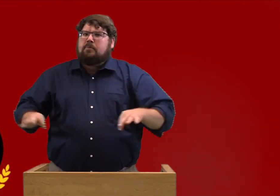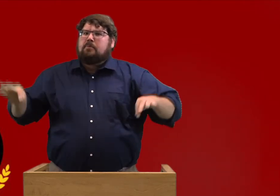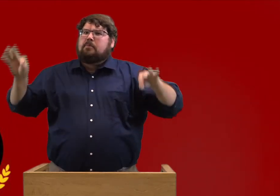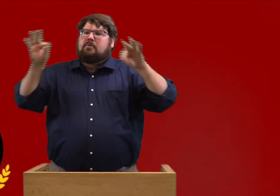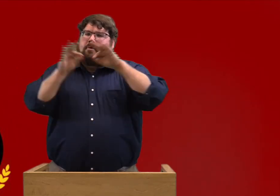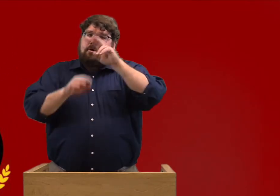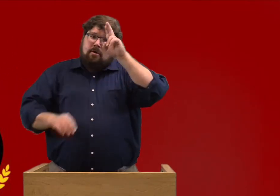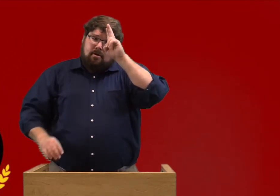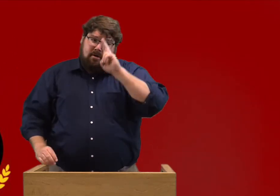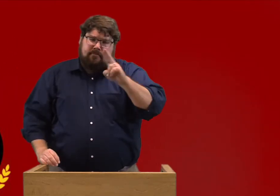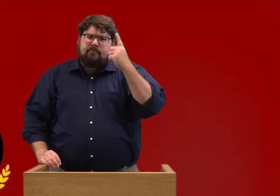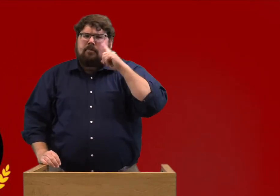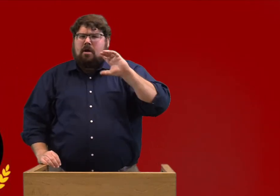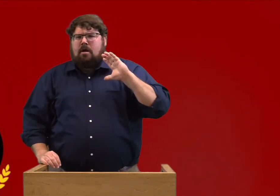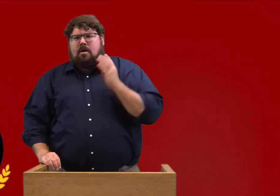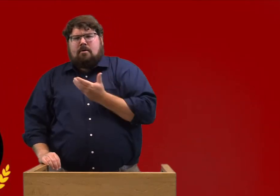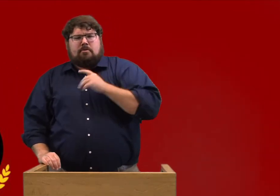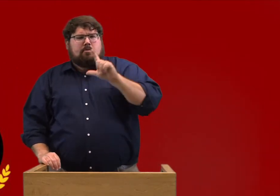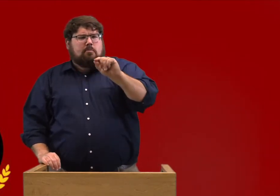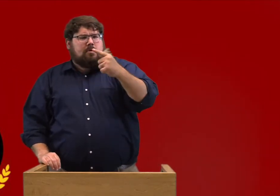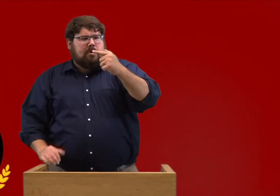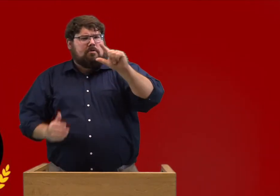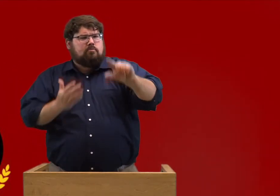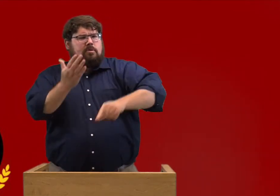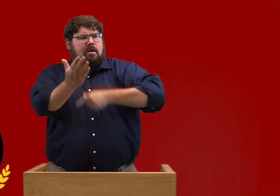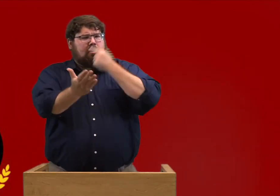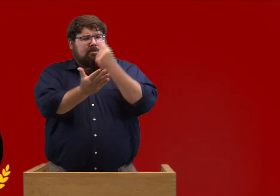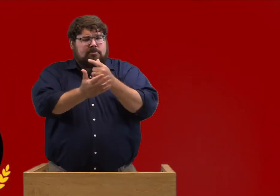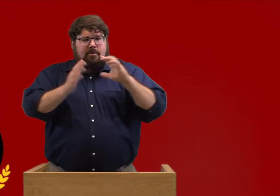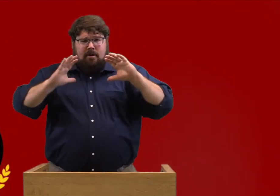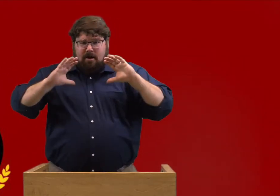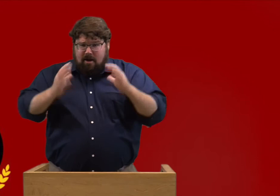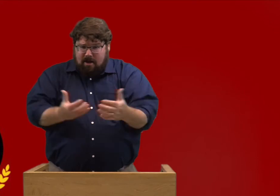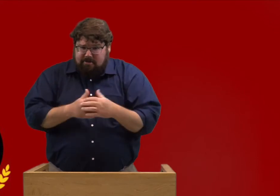Now it's really important to honor our 2021 graduating class.